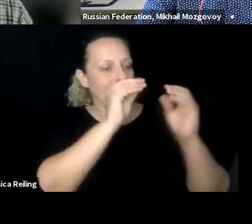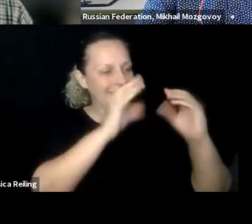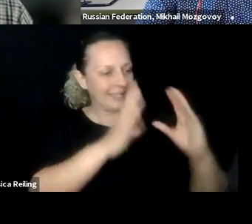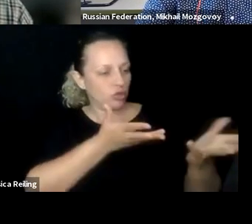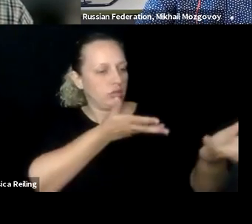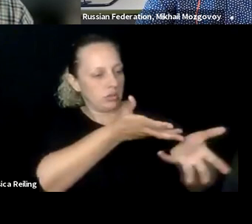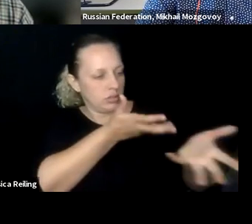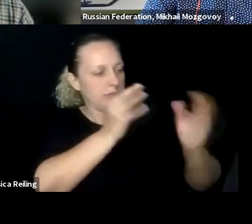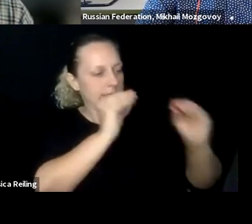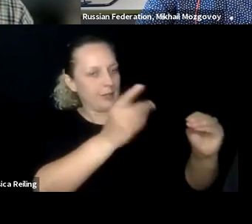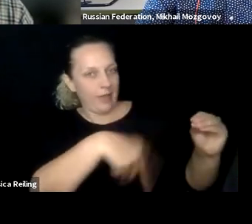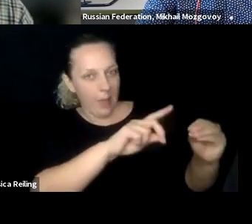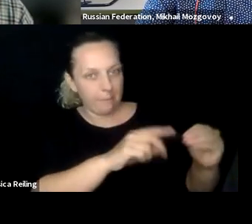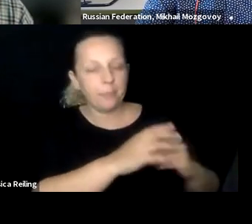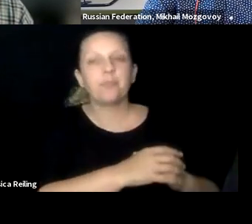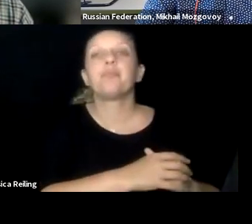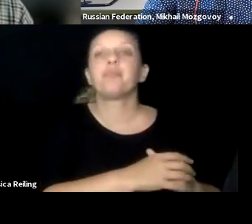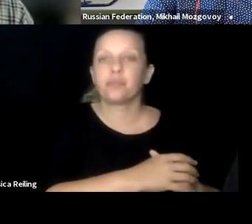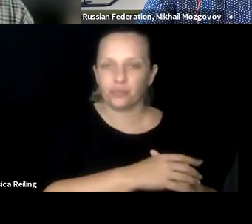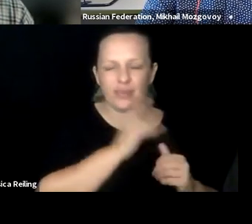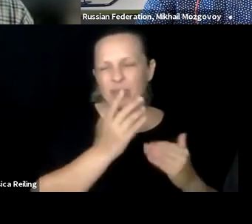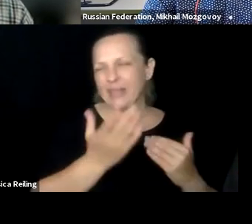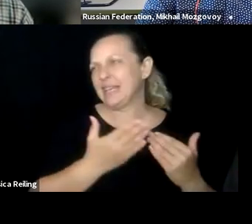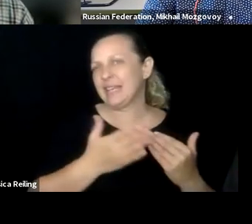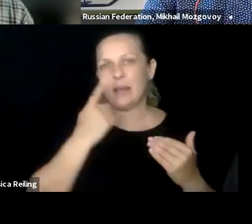helps teachers to do it. But we are trying to work with